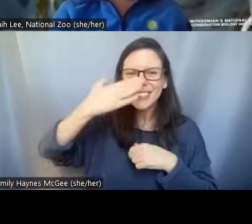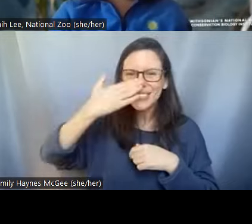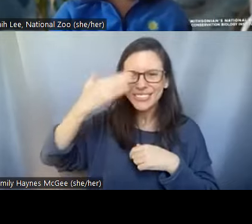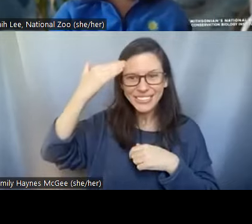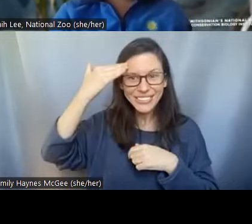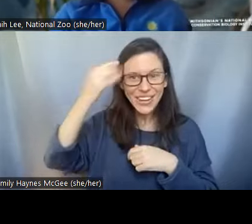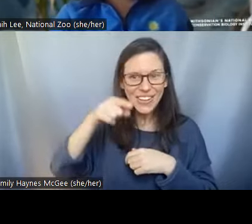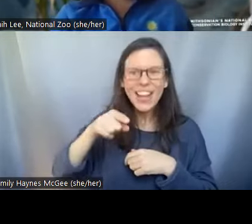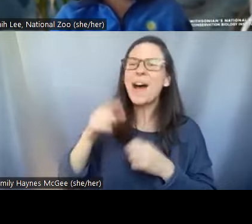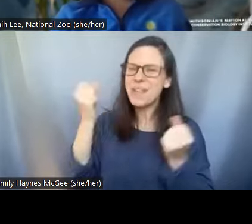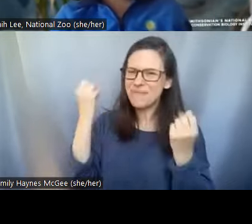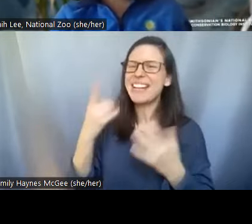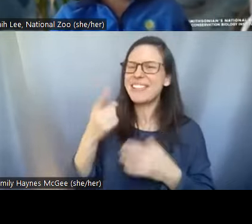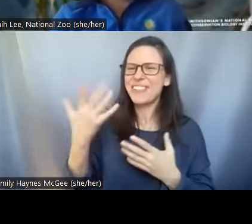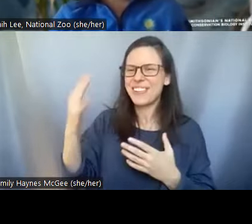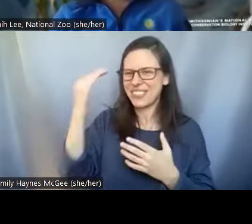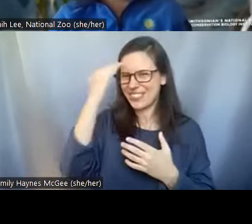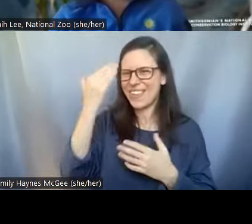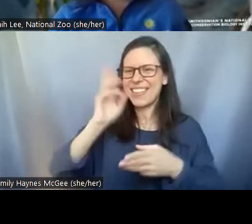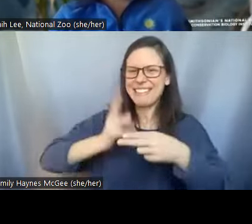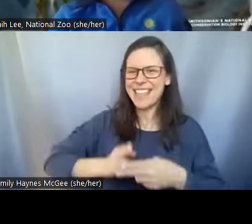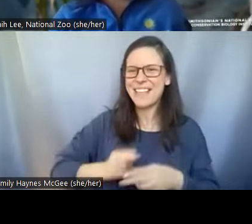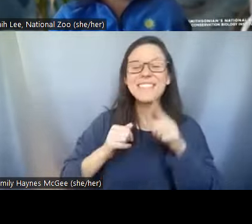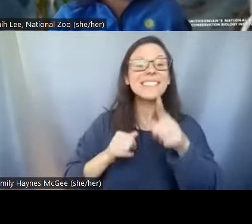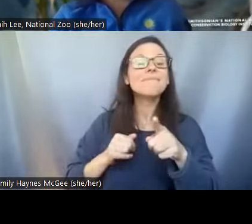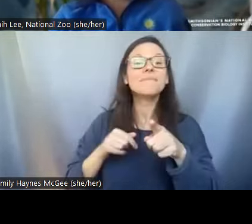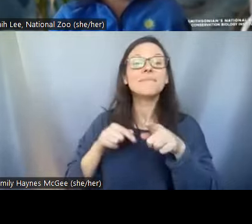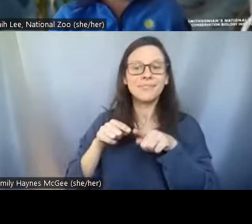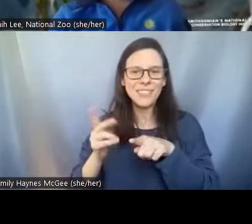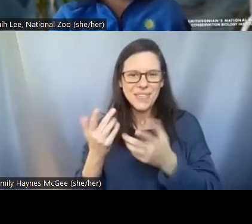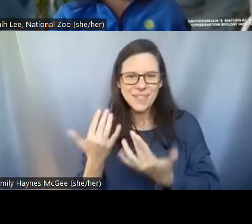A lot of you are getting it and while we get some answers in the chat um Pei-Chih Lee there was